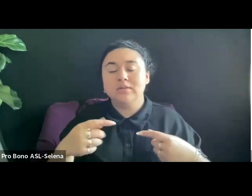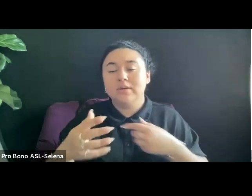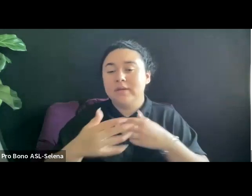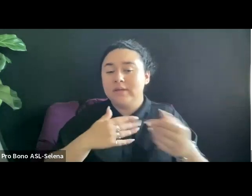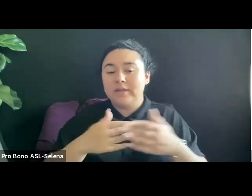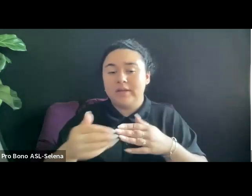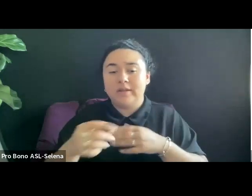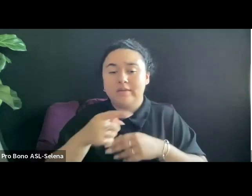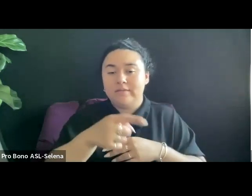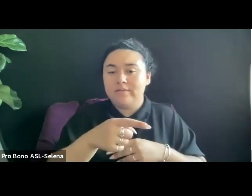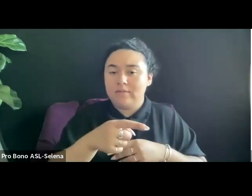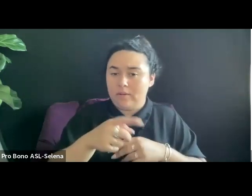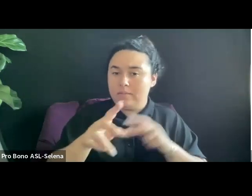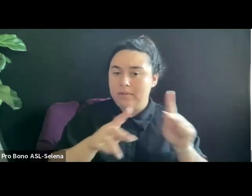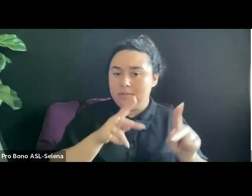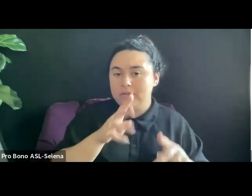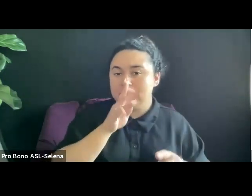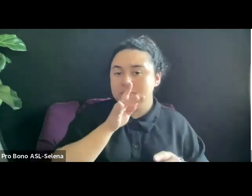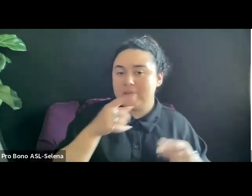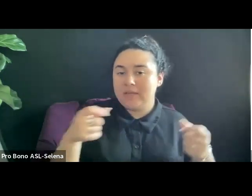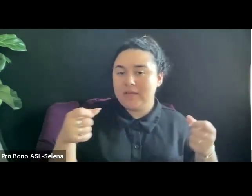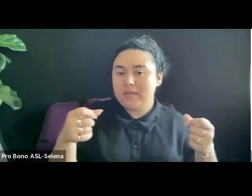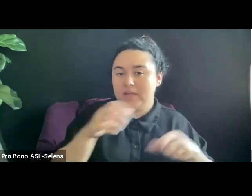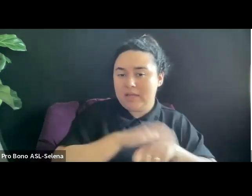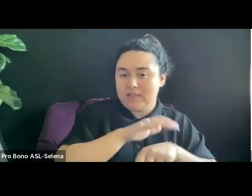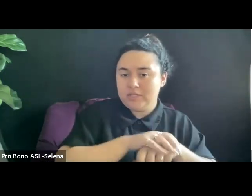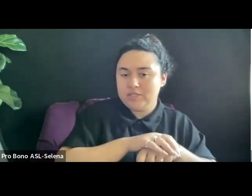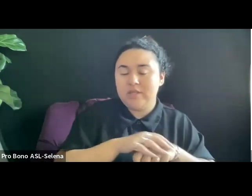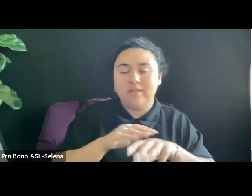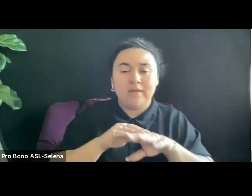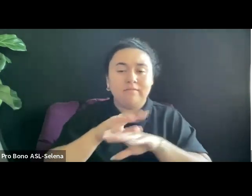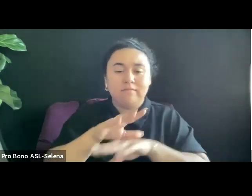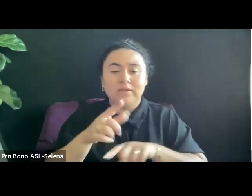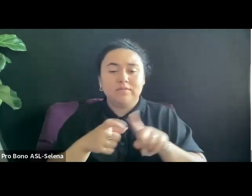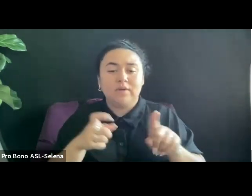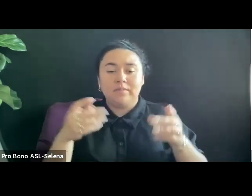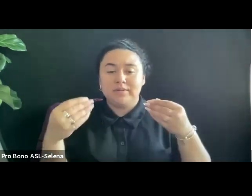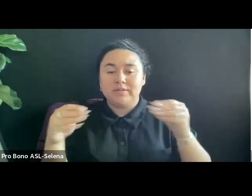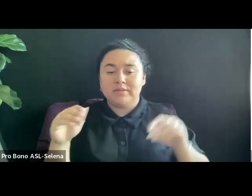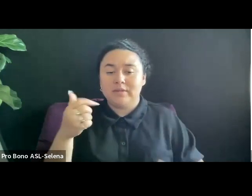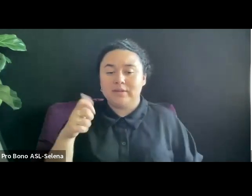THIS IS ACTUALLY ADVICE FROM A SALES AGENT WHO KNEW I WAS DOING THIS TALK AND WANTED TO BE HELPFUL.